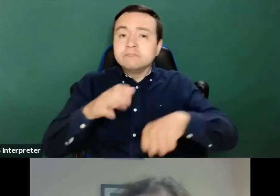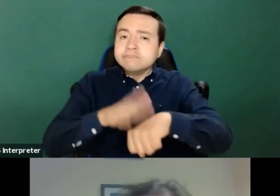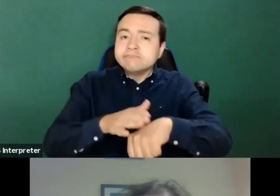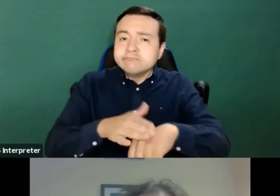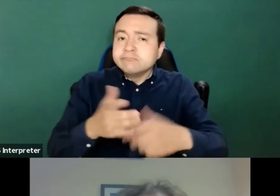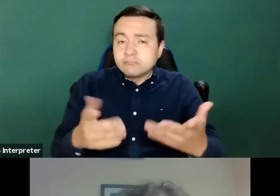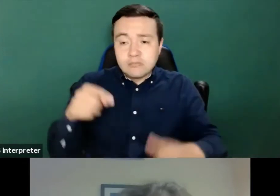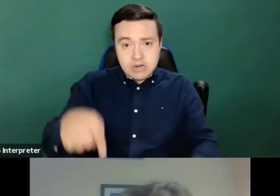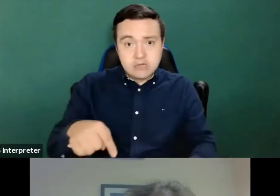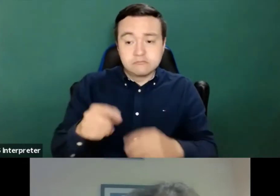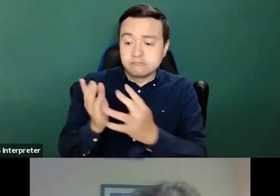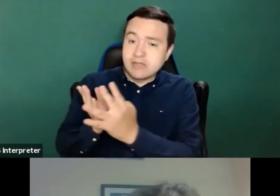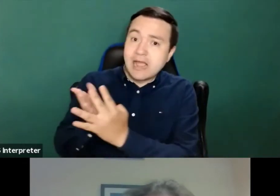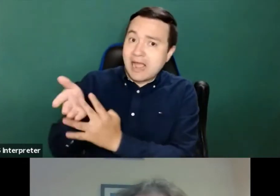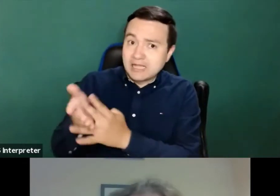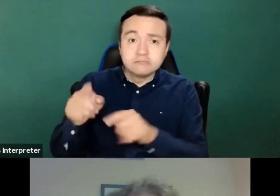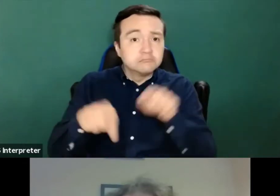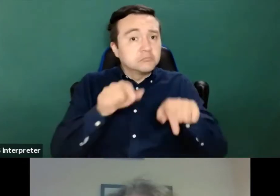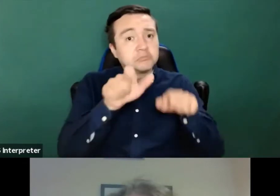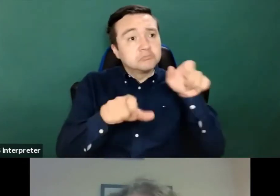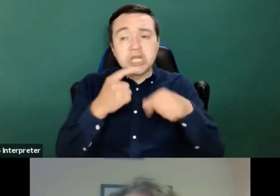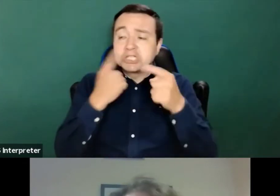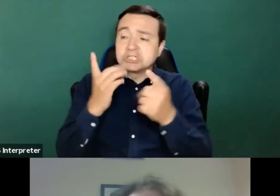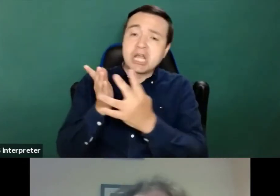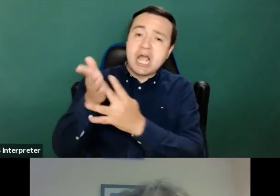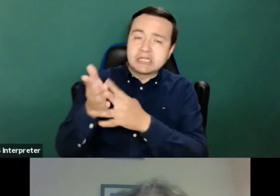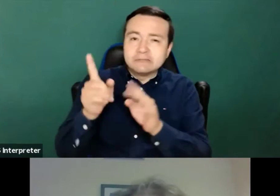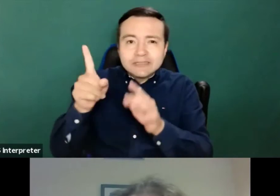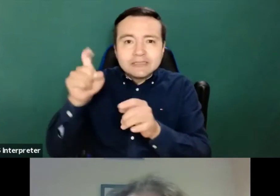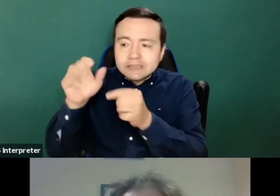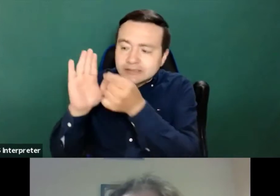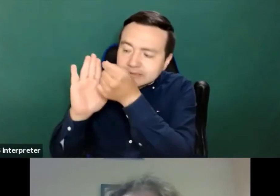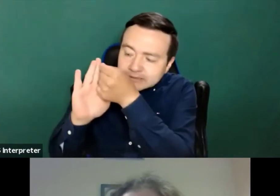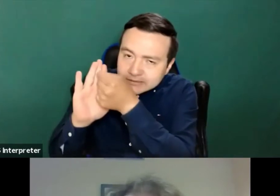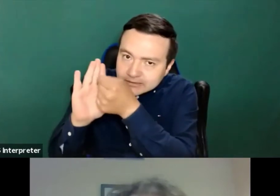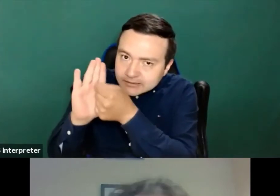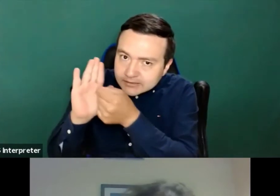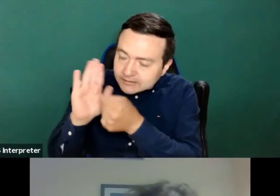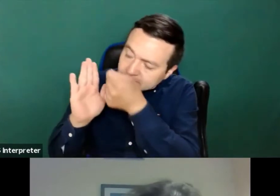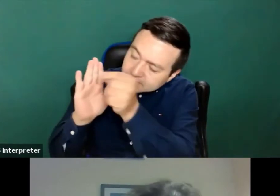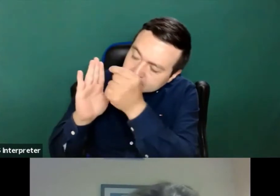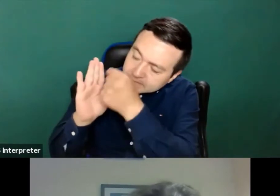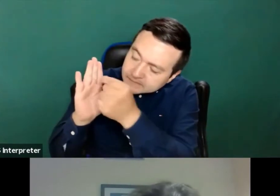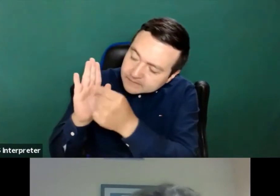accessible, in reality, we mean they comply with a high or a low level of accessible guidelines.